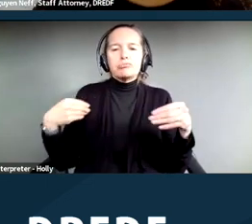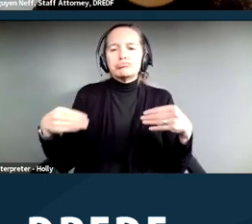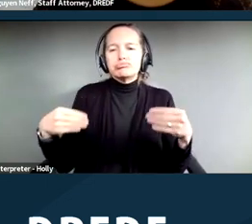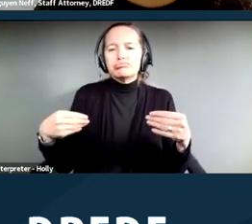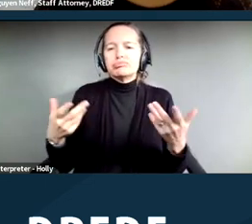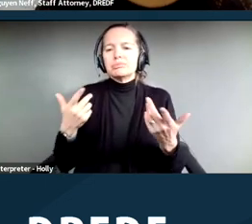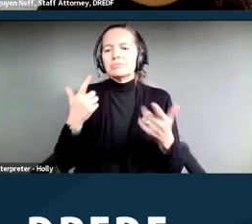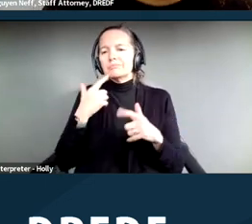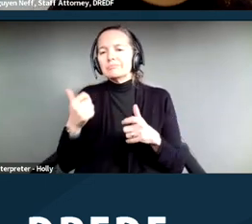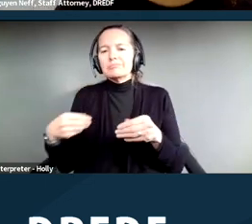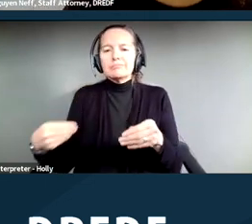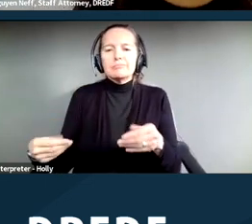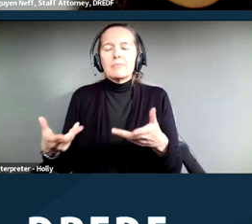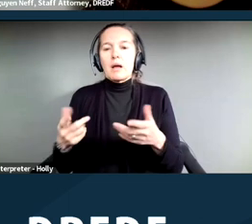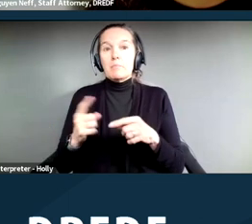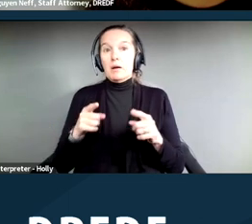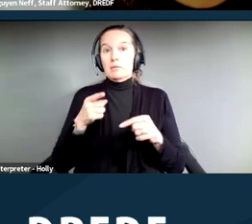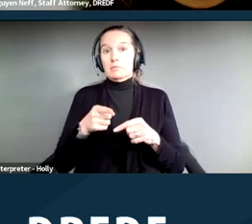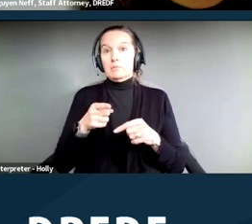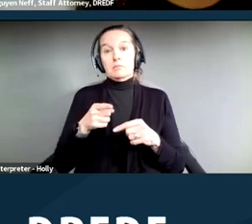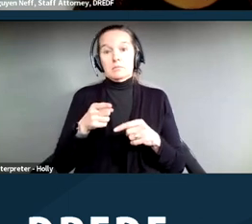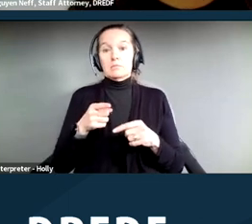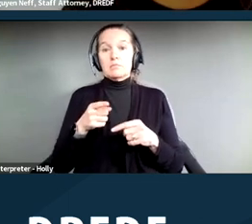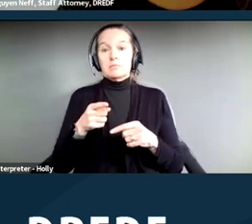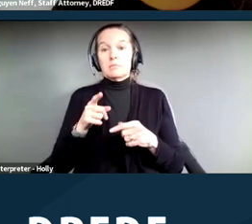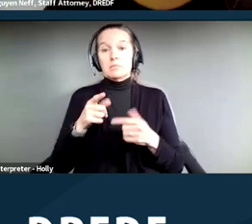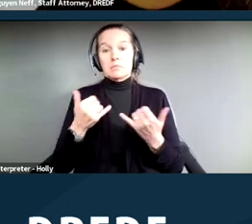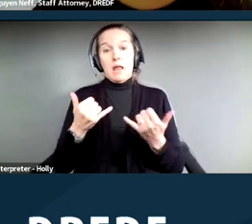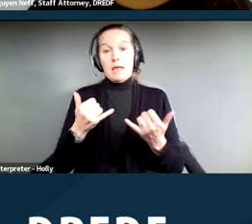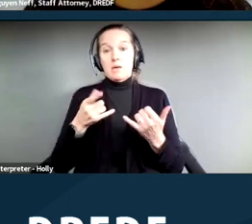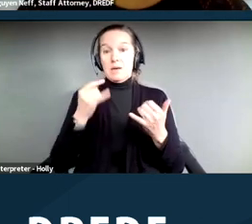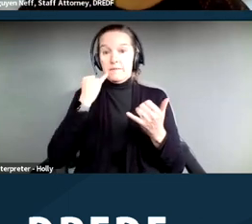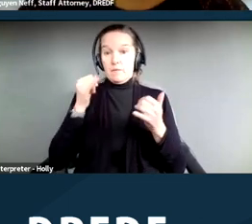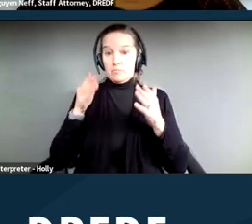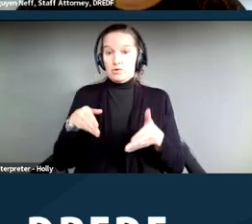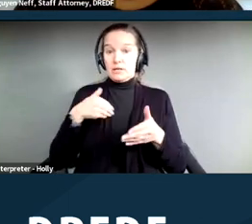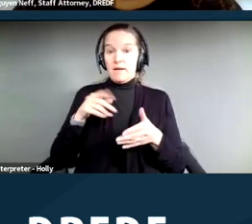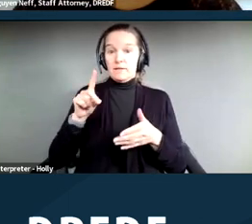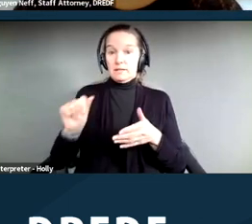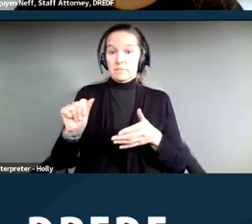affirmative obligation. So if a person has a disability and they need the accommodation or